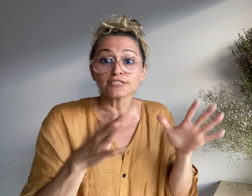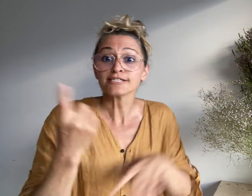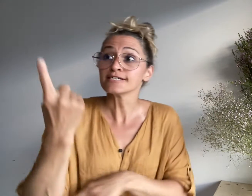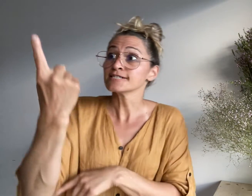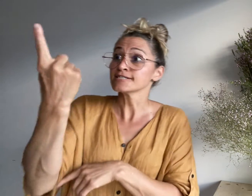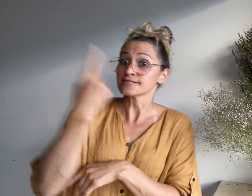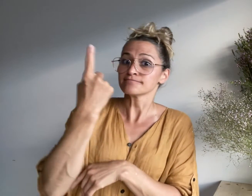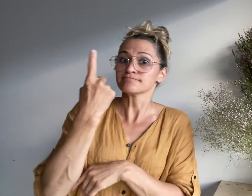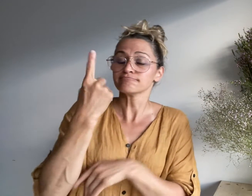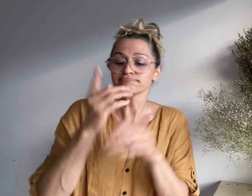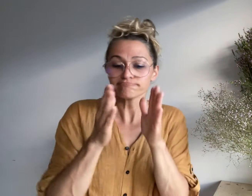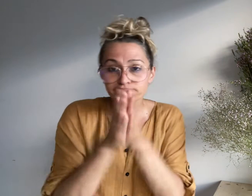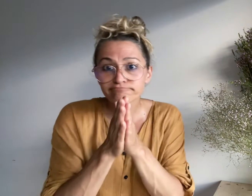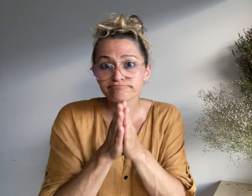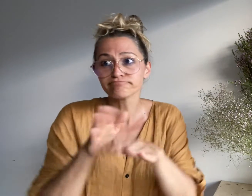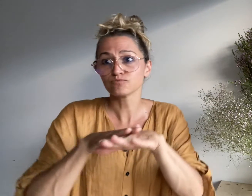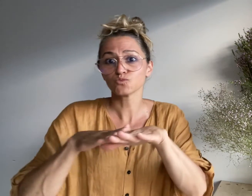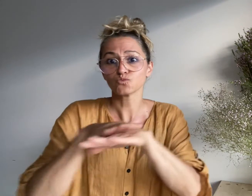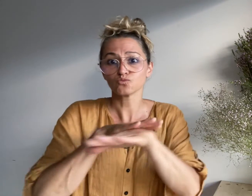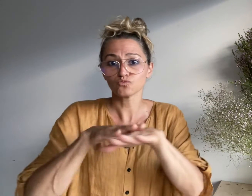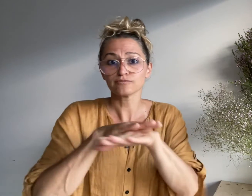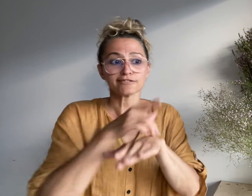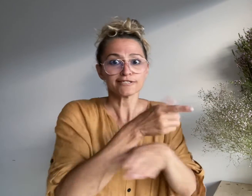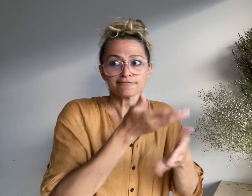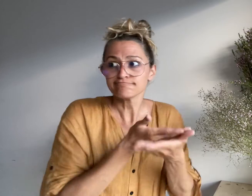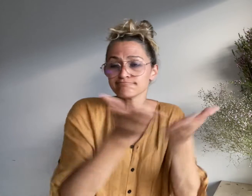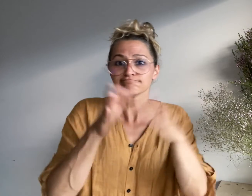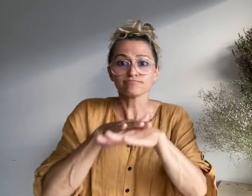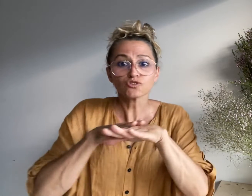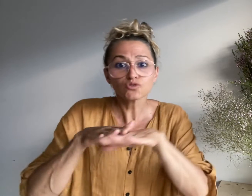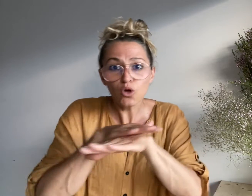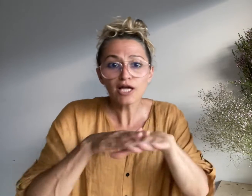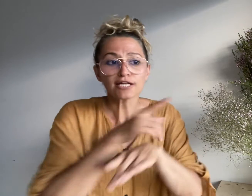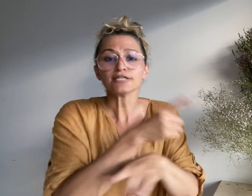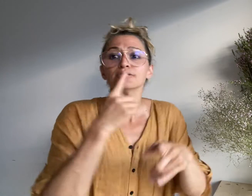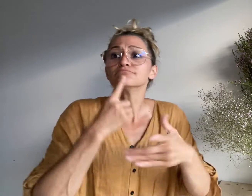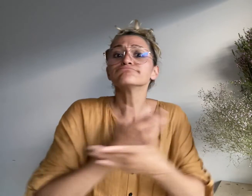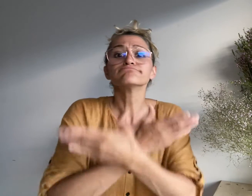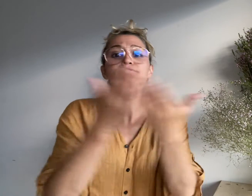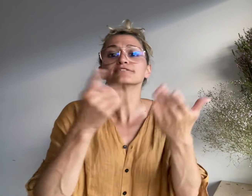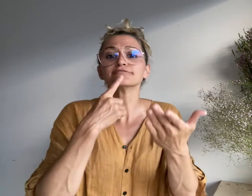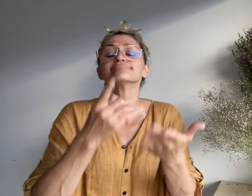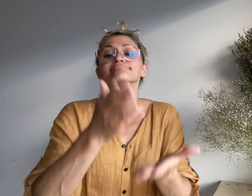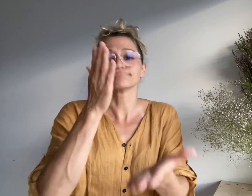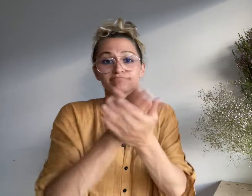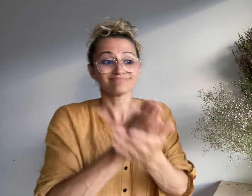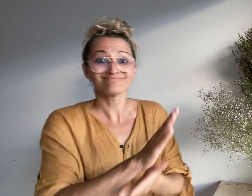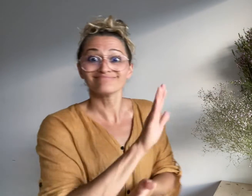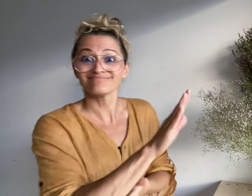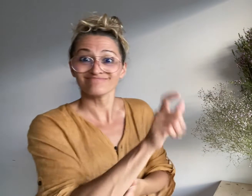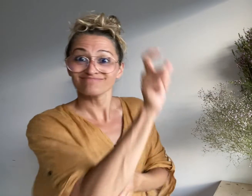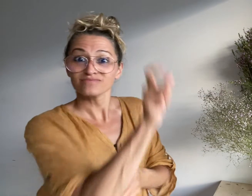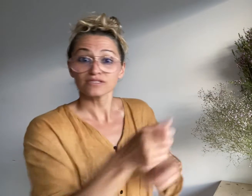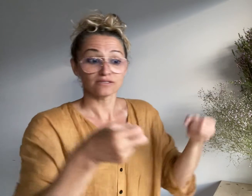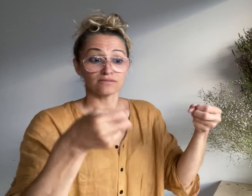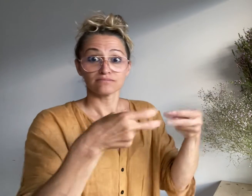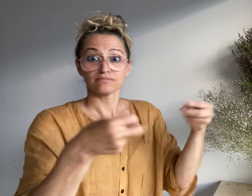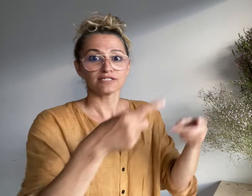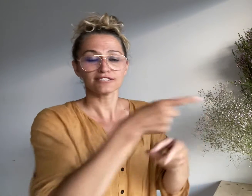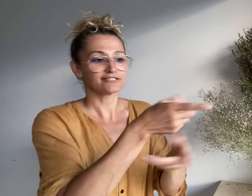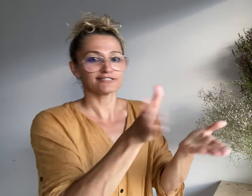issued an apology, and announced that their captioner